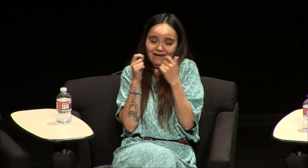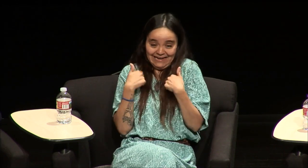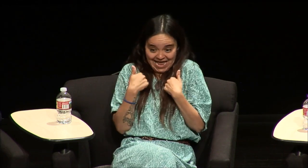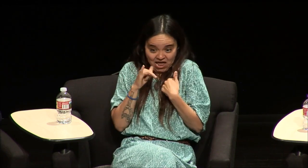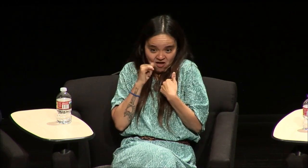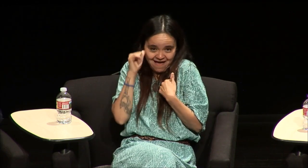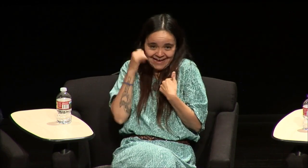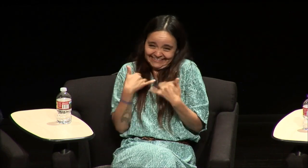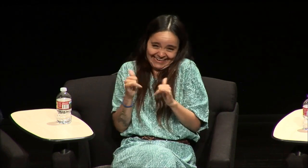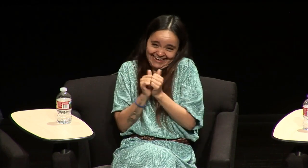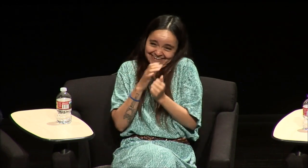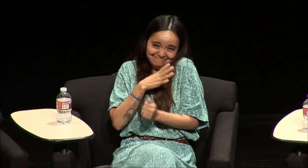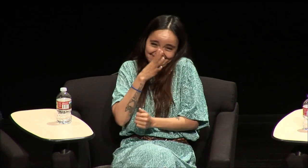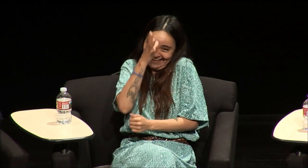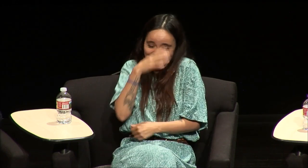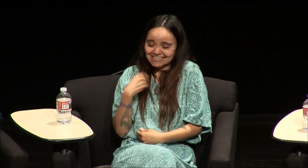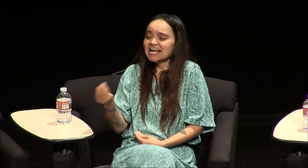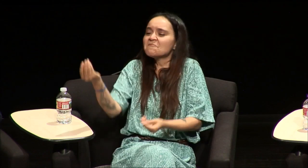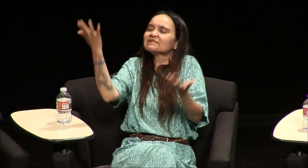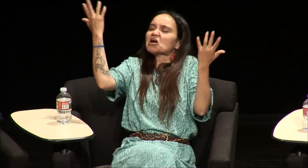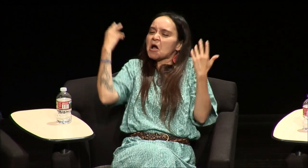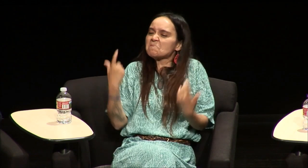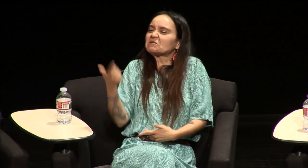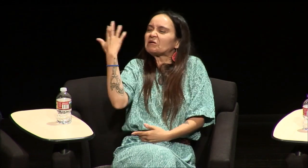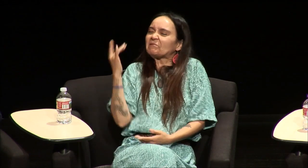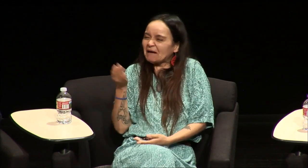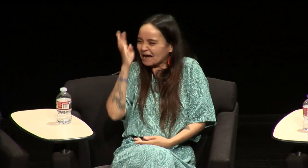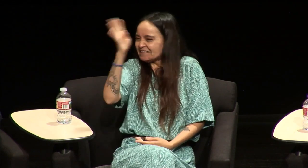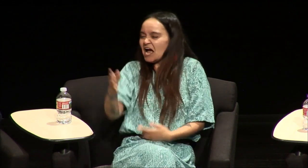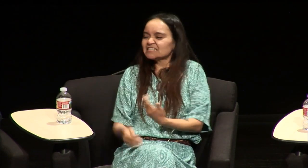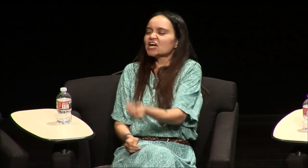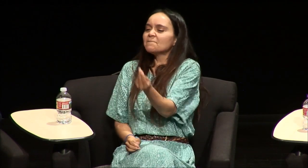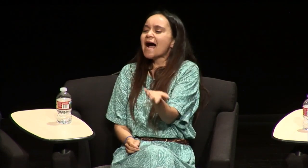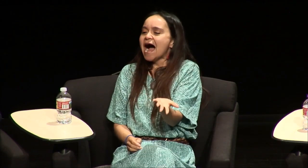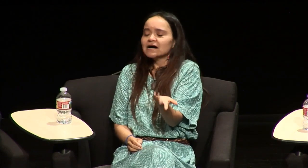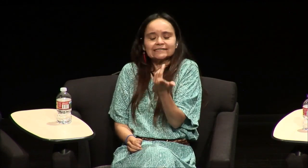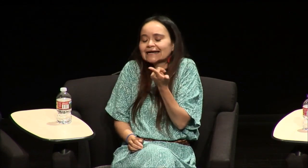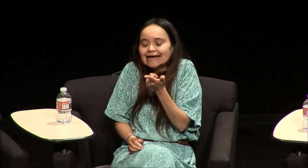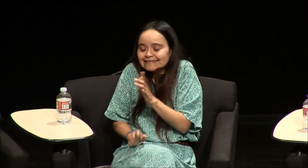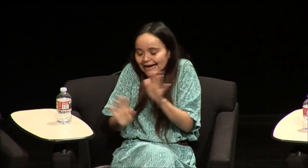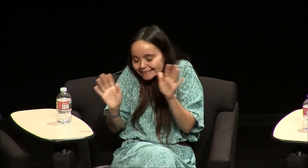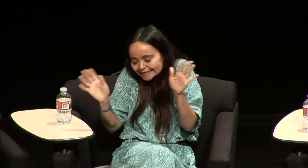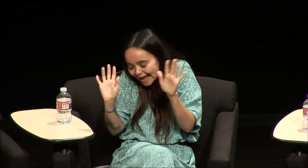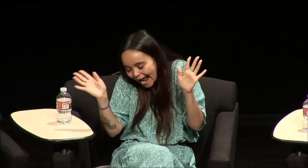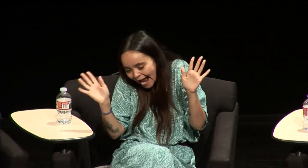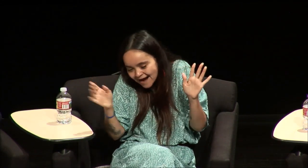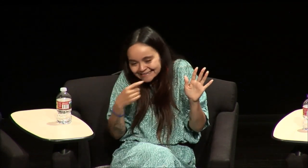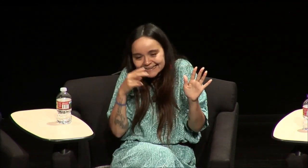garbled words I still do it with my parents you know when I'm copying them I